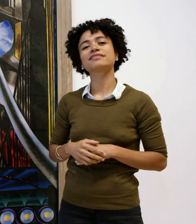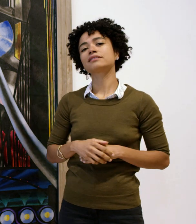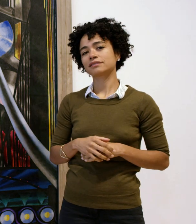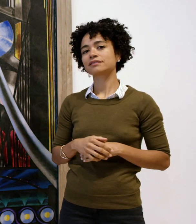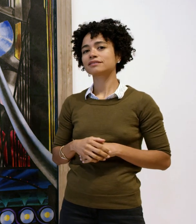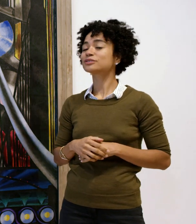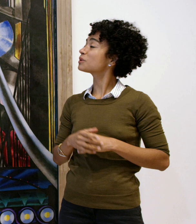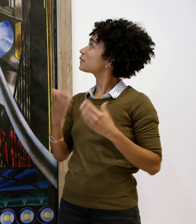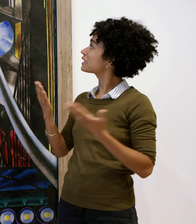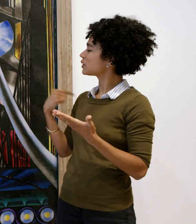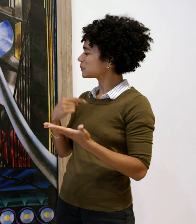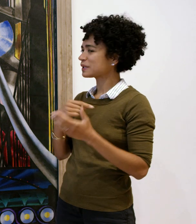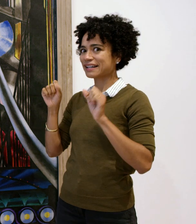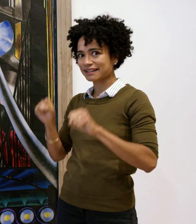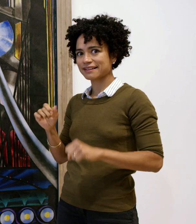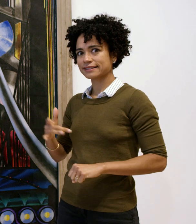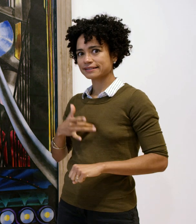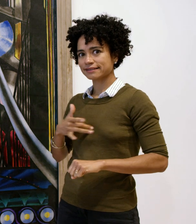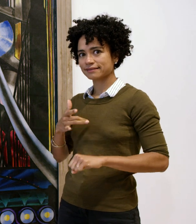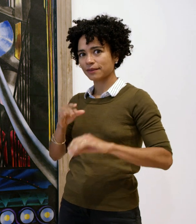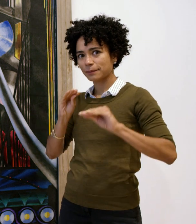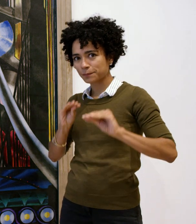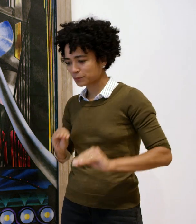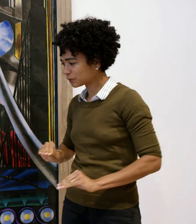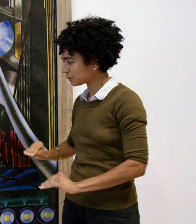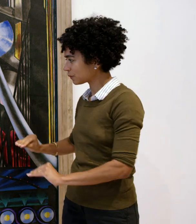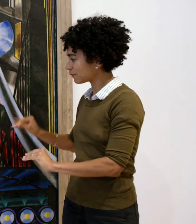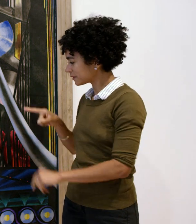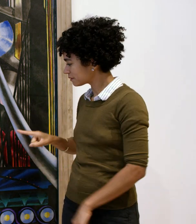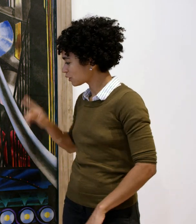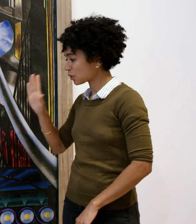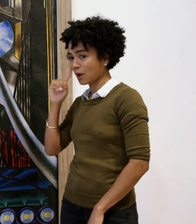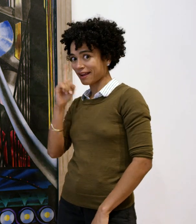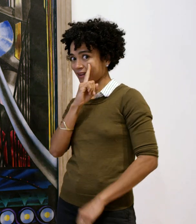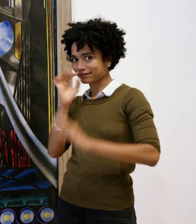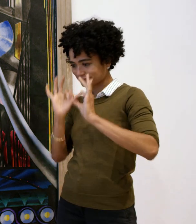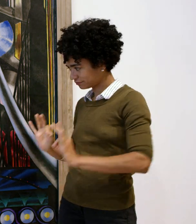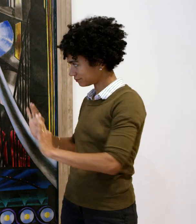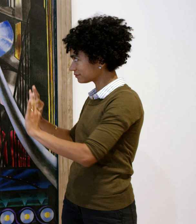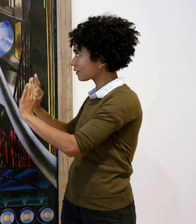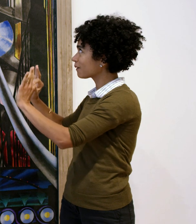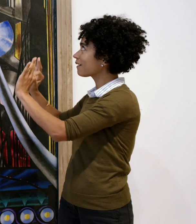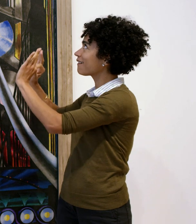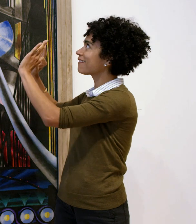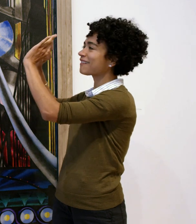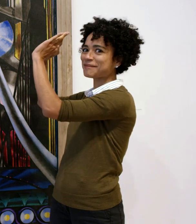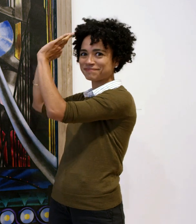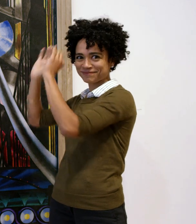You can feel the movement in this painting. Your eyes are drawn upward.